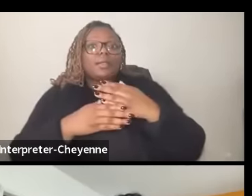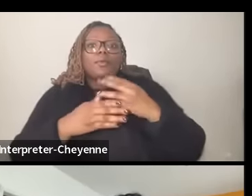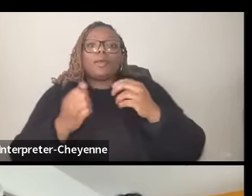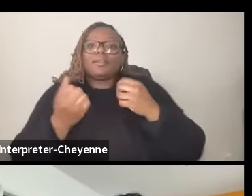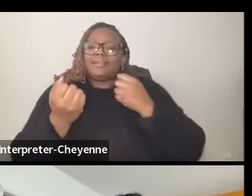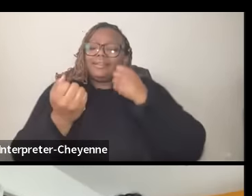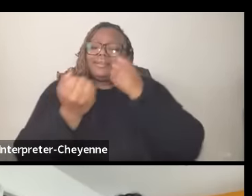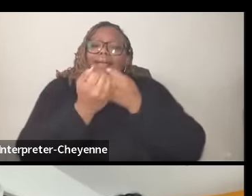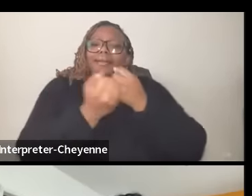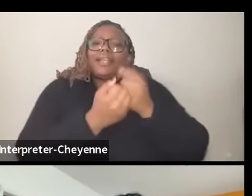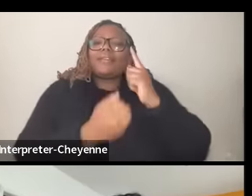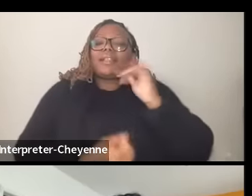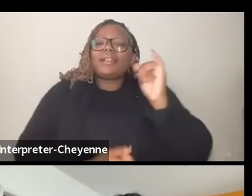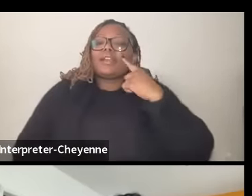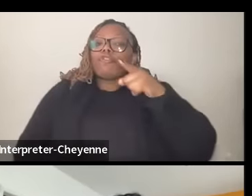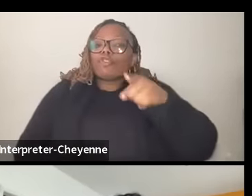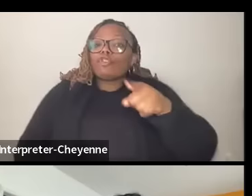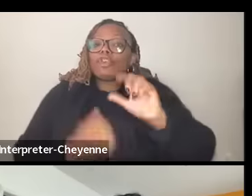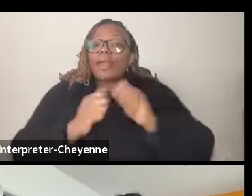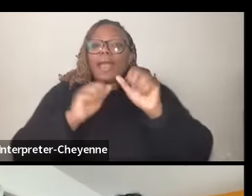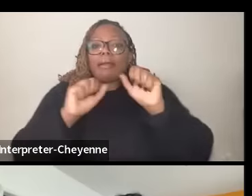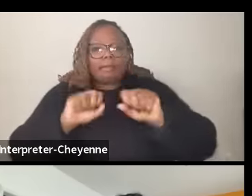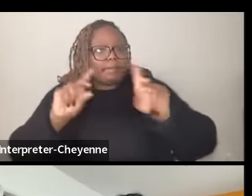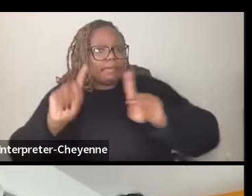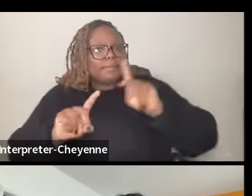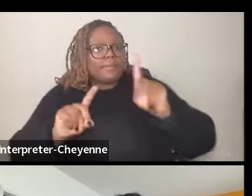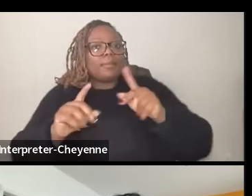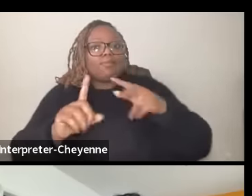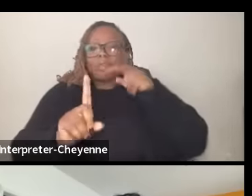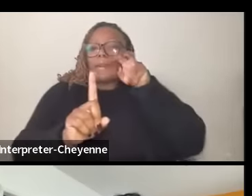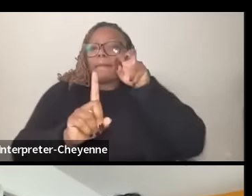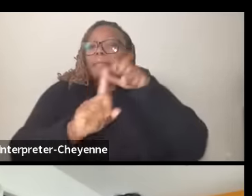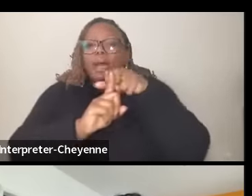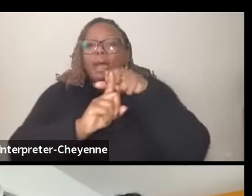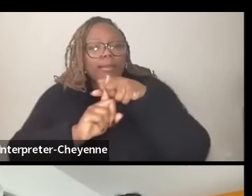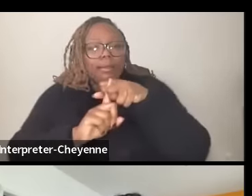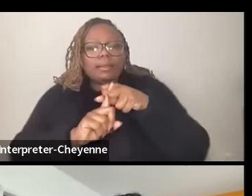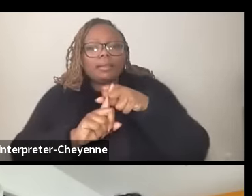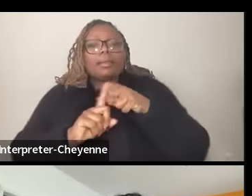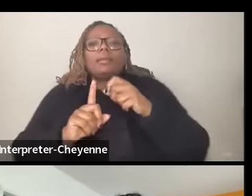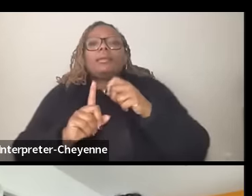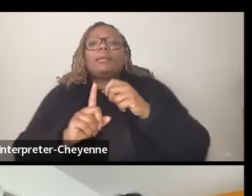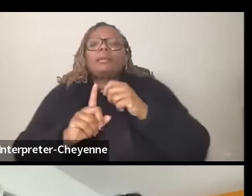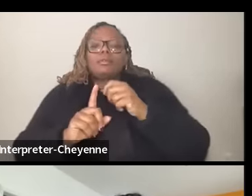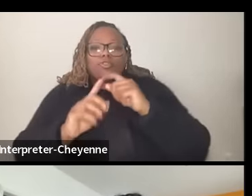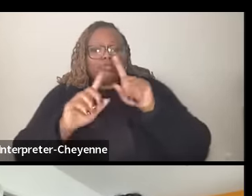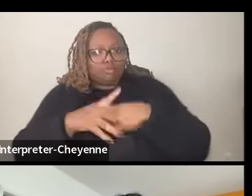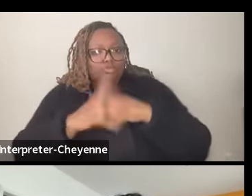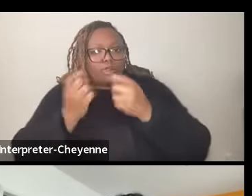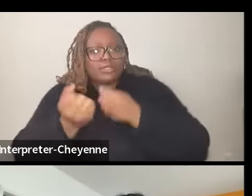like um and how can folks really plug in um to throw down to be in support and with Palestine